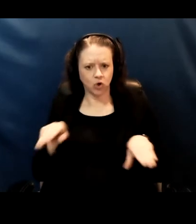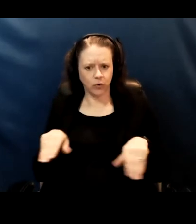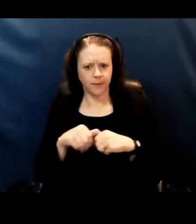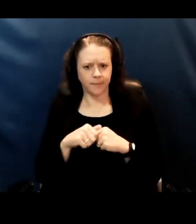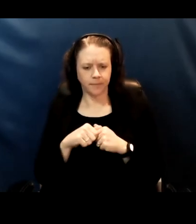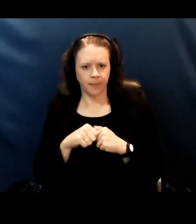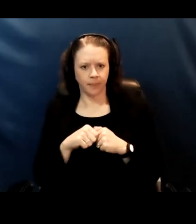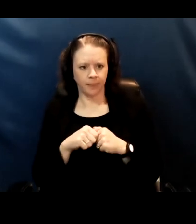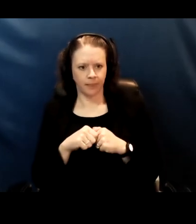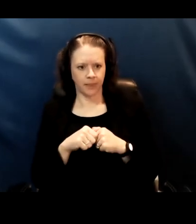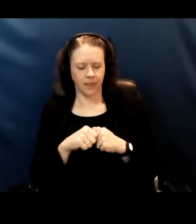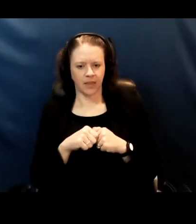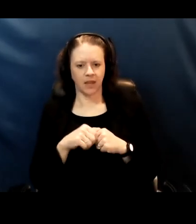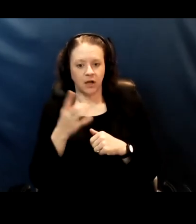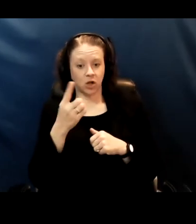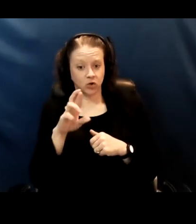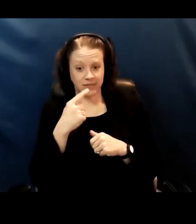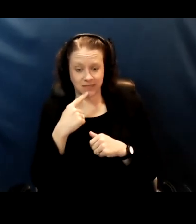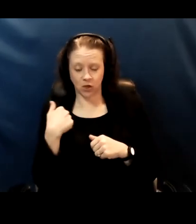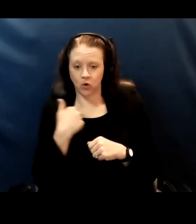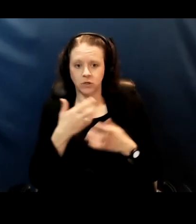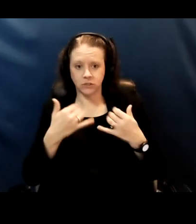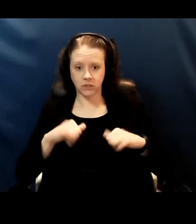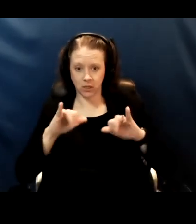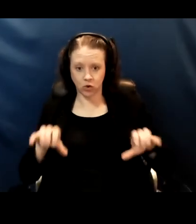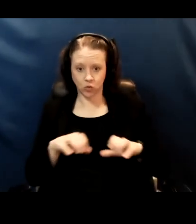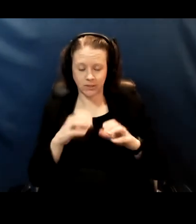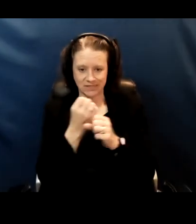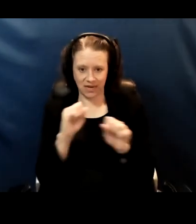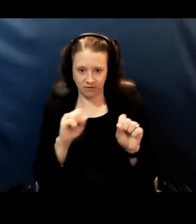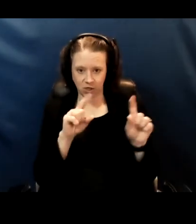We are still doing the safety trials on children.